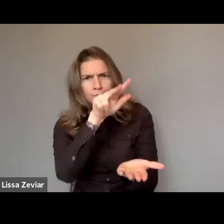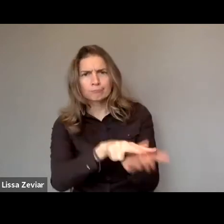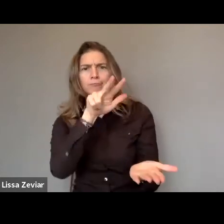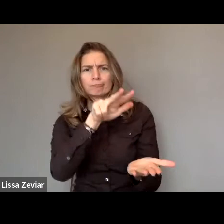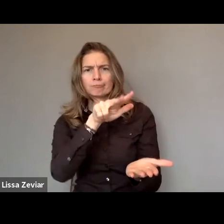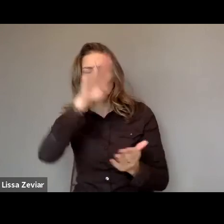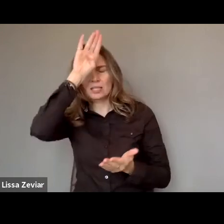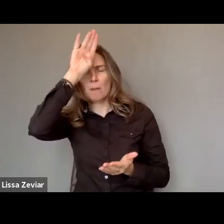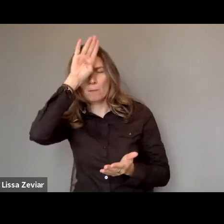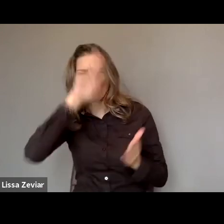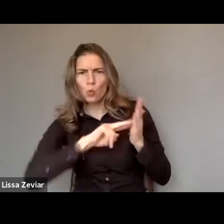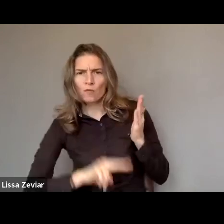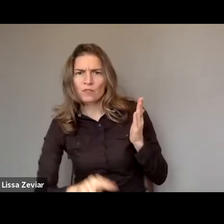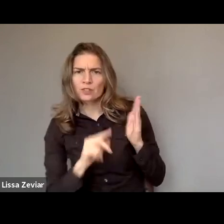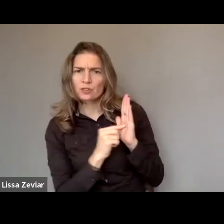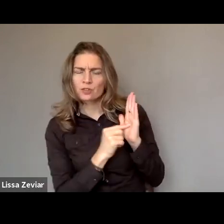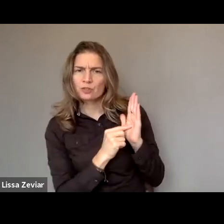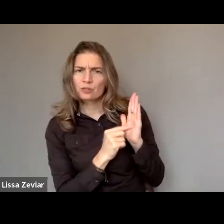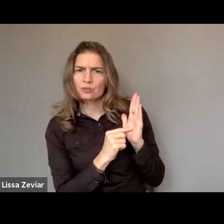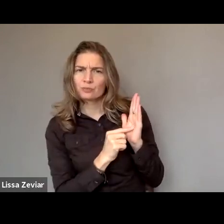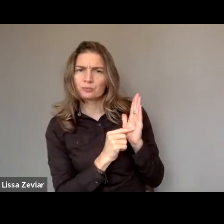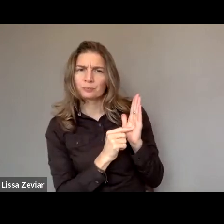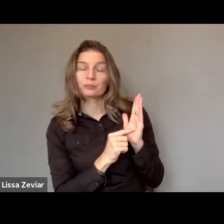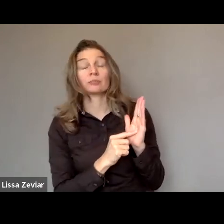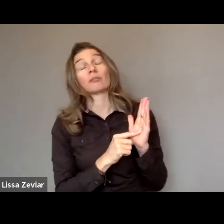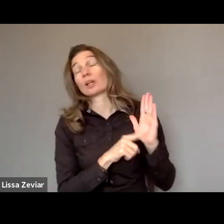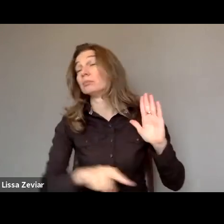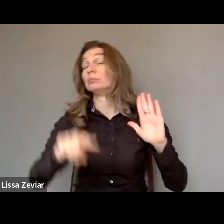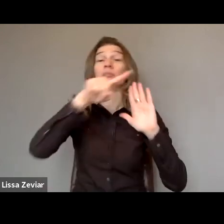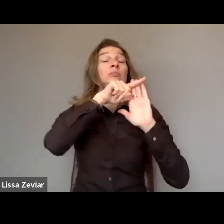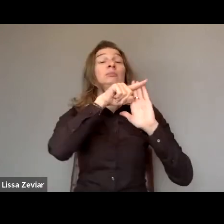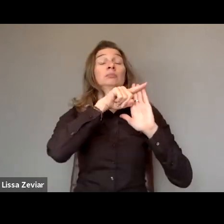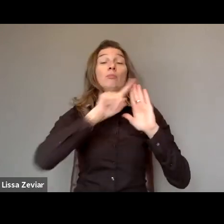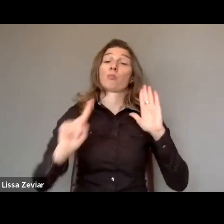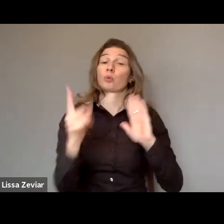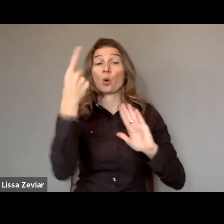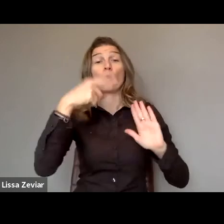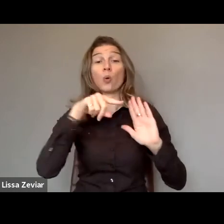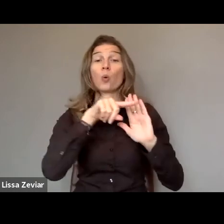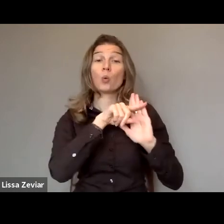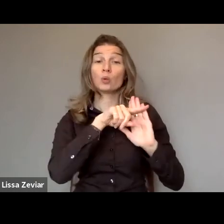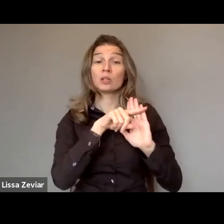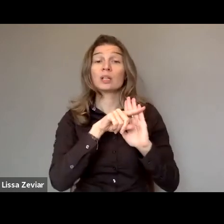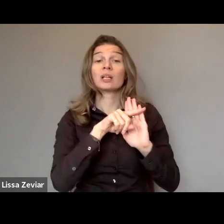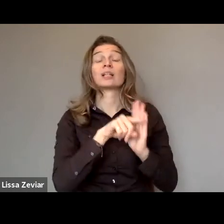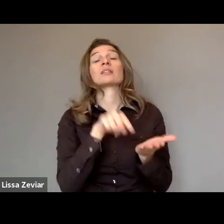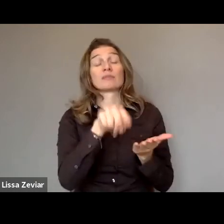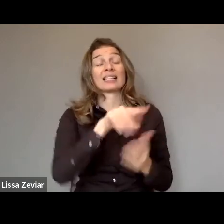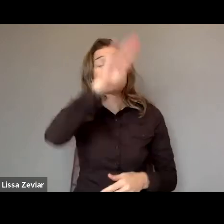it remains the key priority for the Commission to ratify the Istanbul Convention.